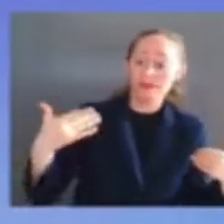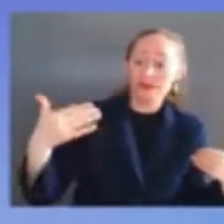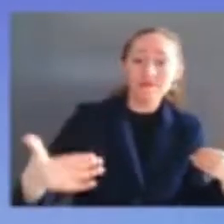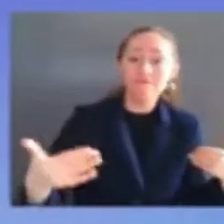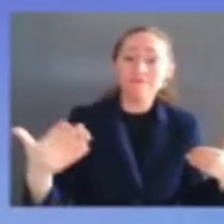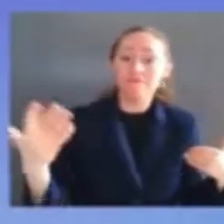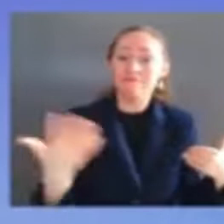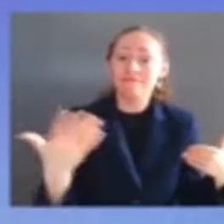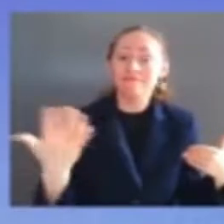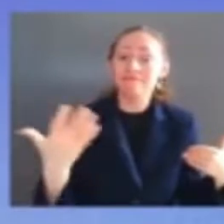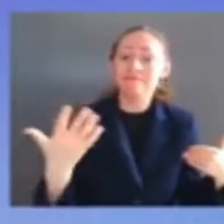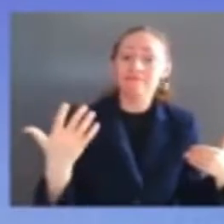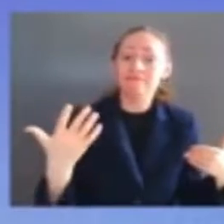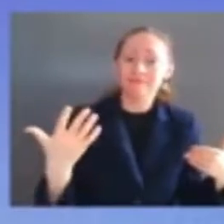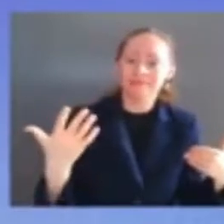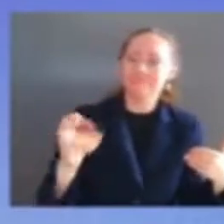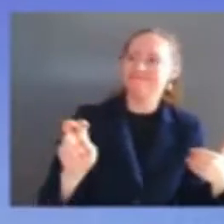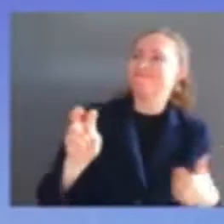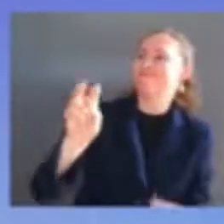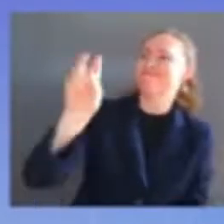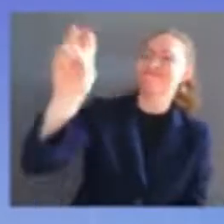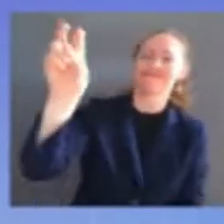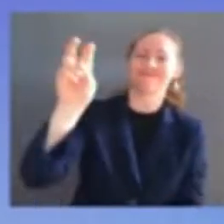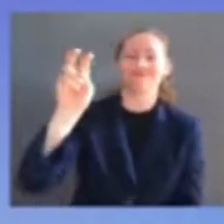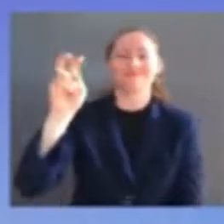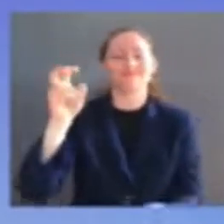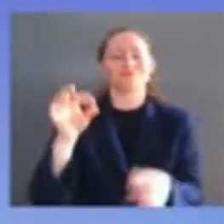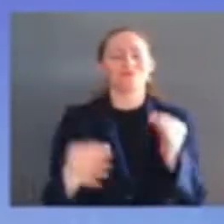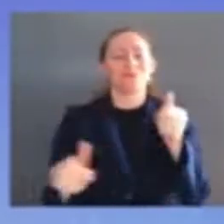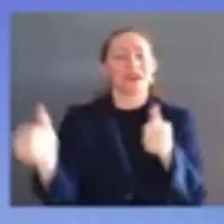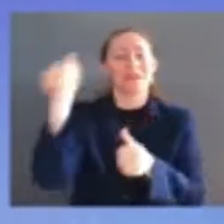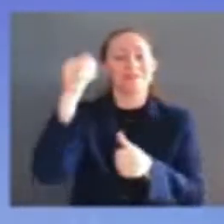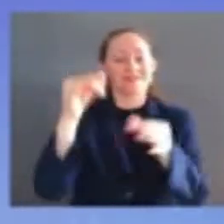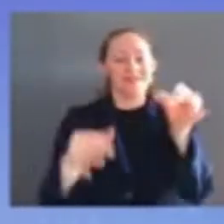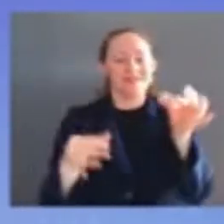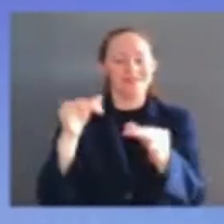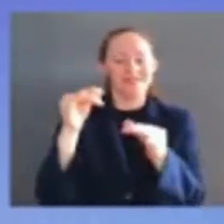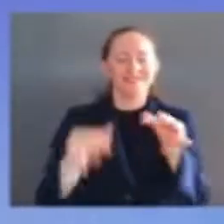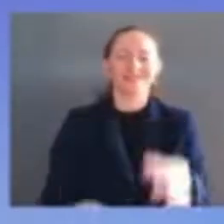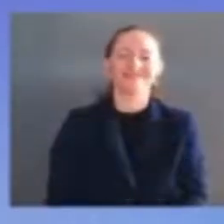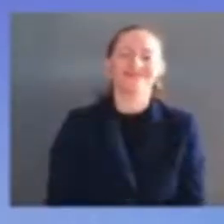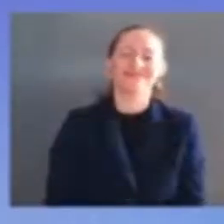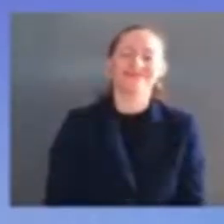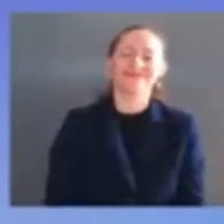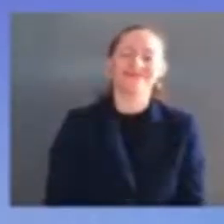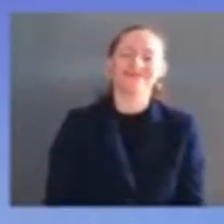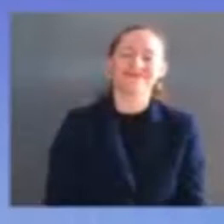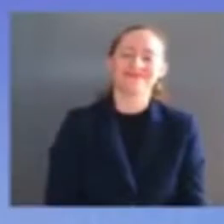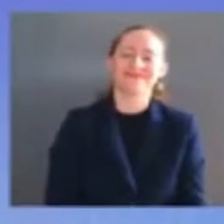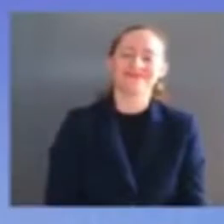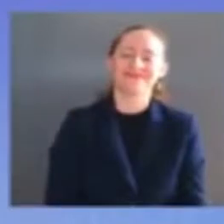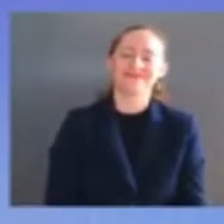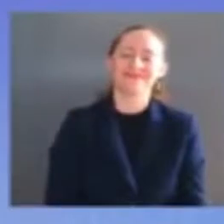and it is an honor the honor of a lifetime for me to have this chance to join the court